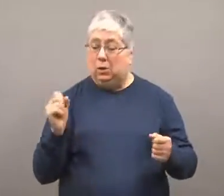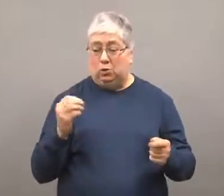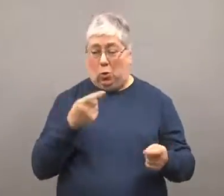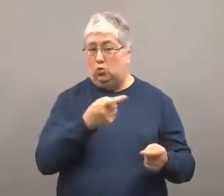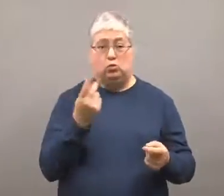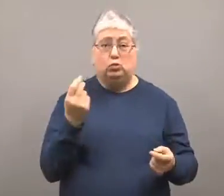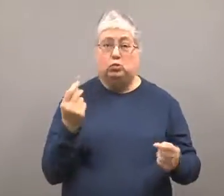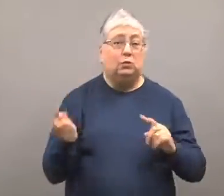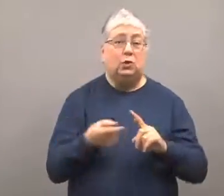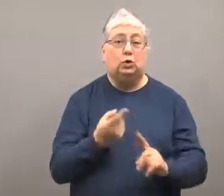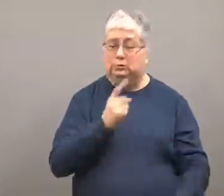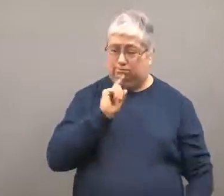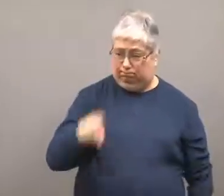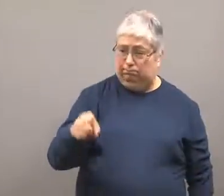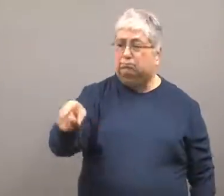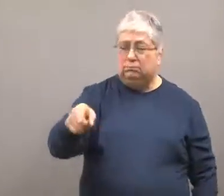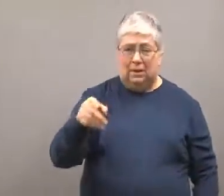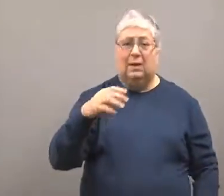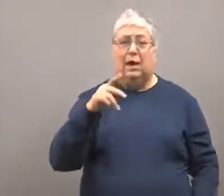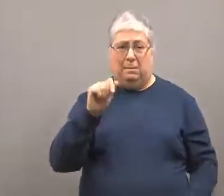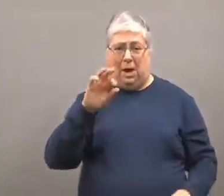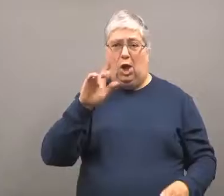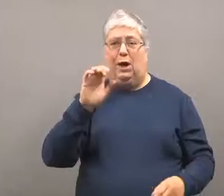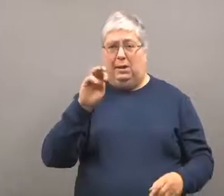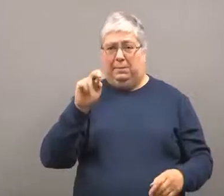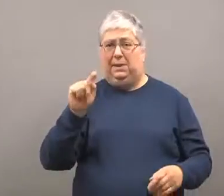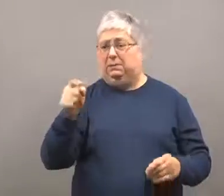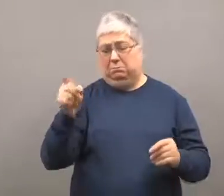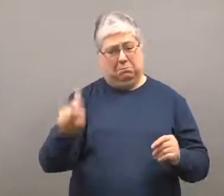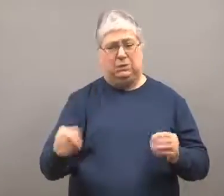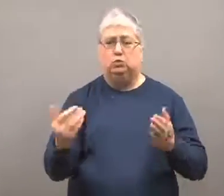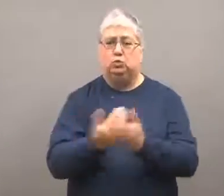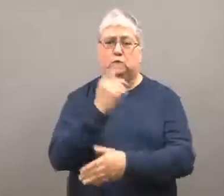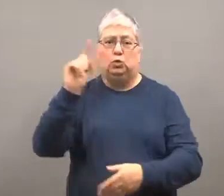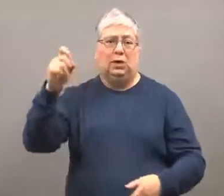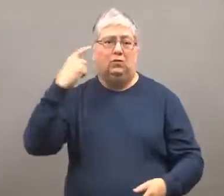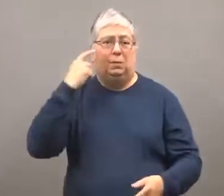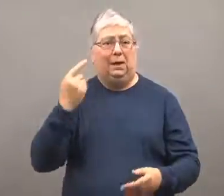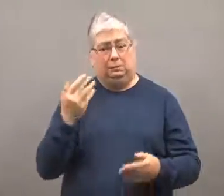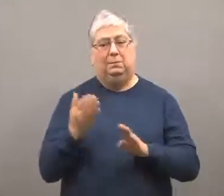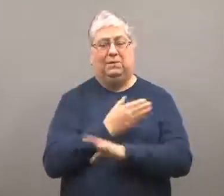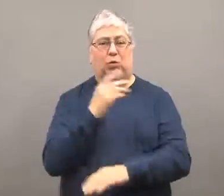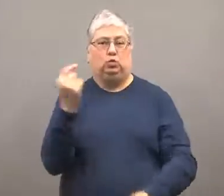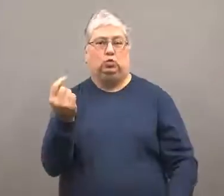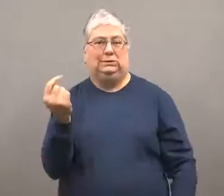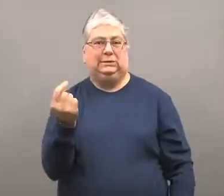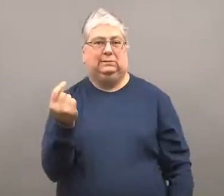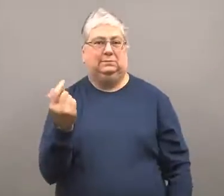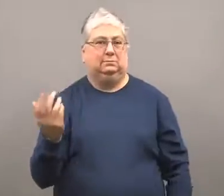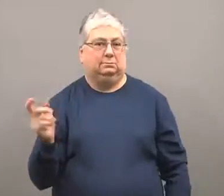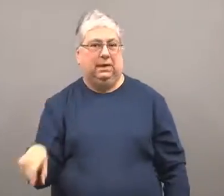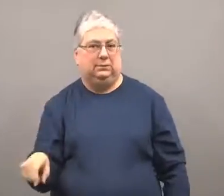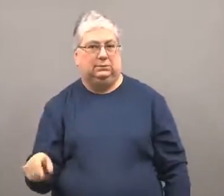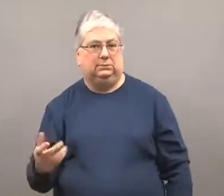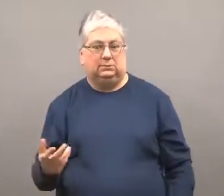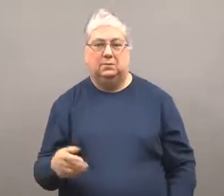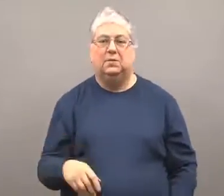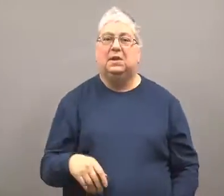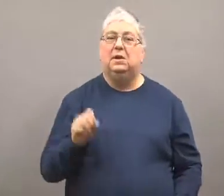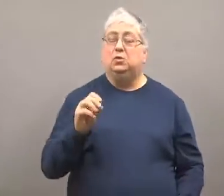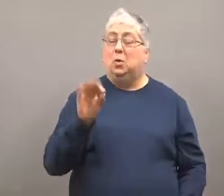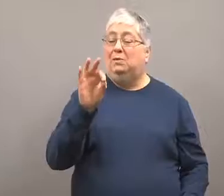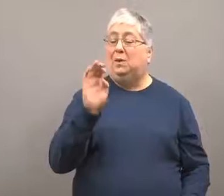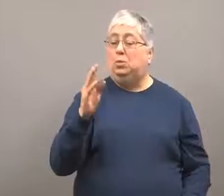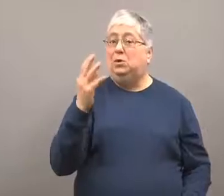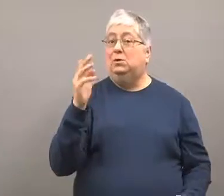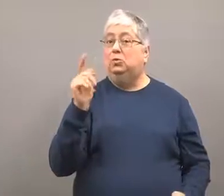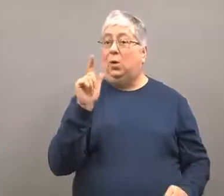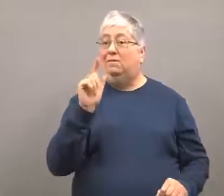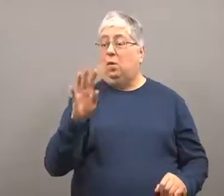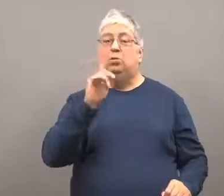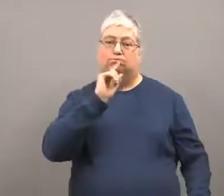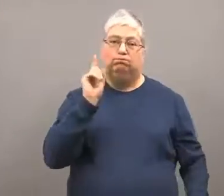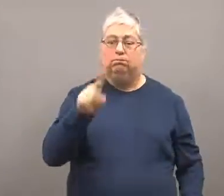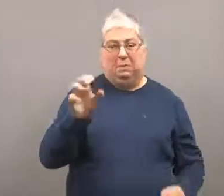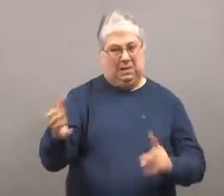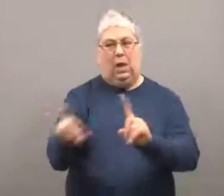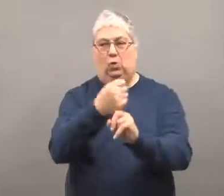He ordered Parliament to come up with a new government by Tuesday.